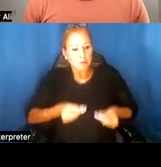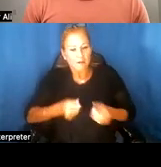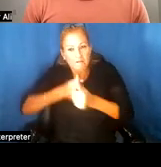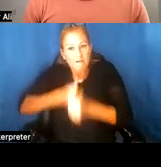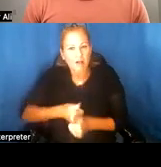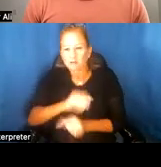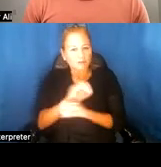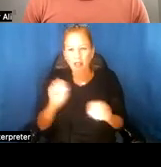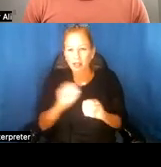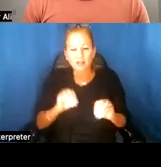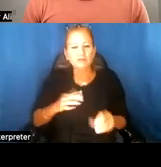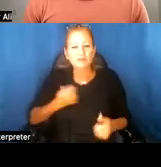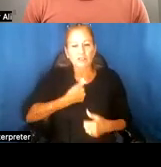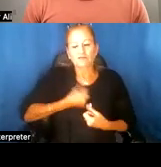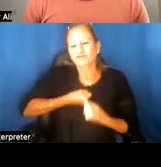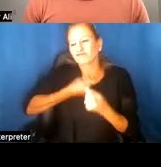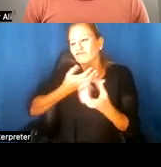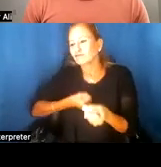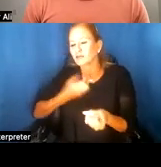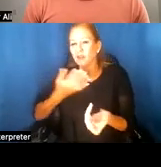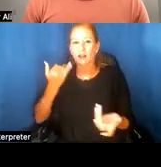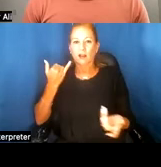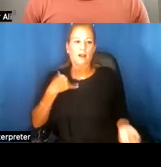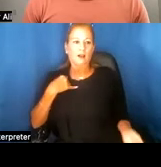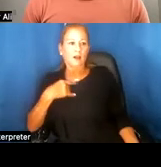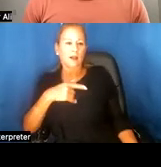there wasn't something that like "oh no, I didn't want to say that, let me do that again," there was